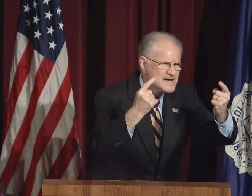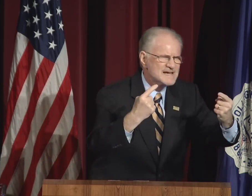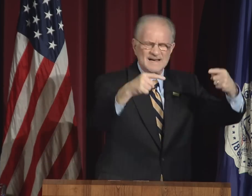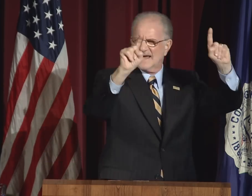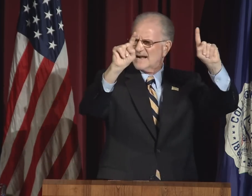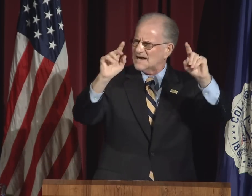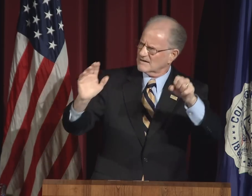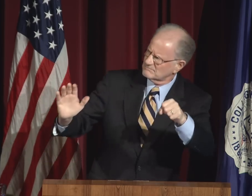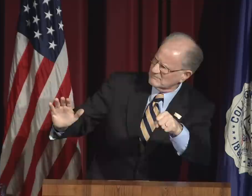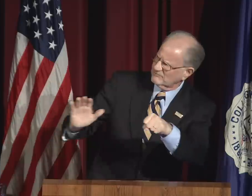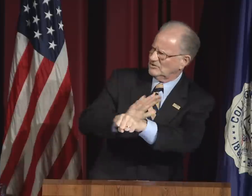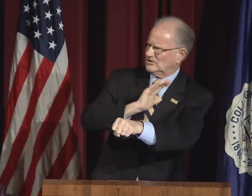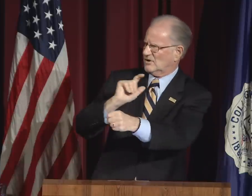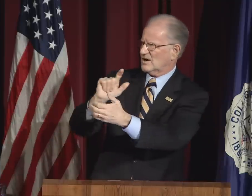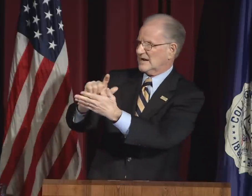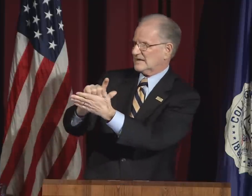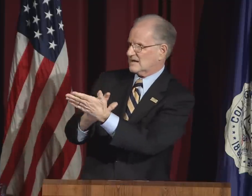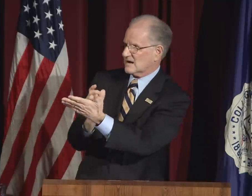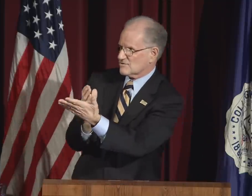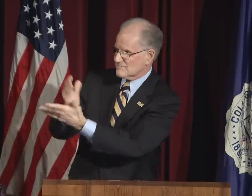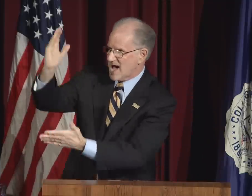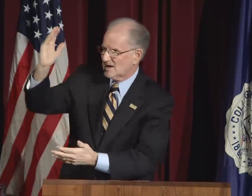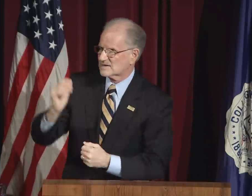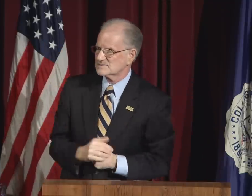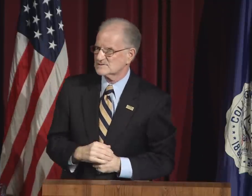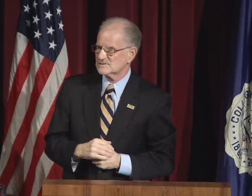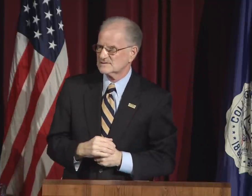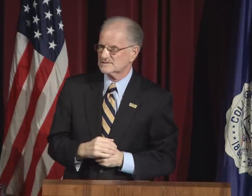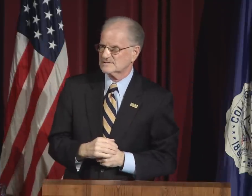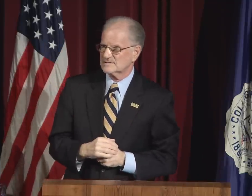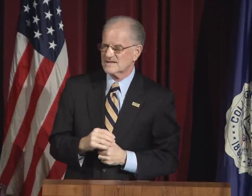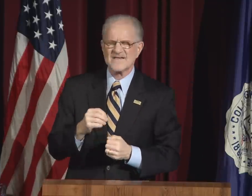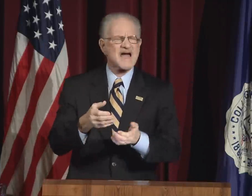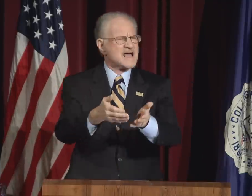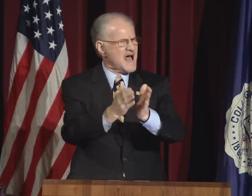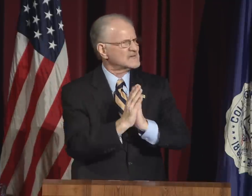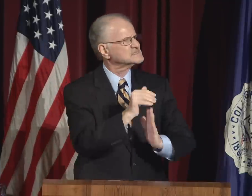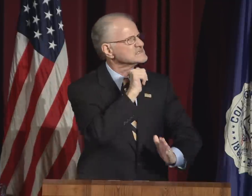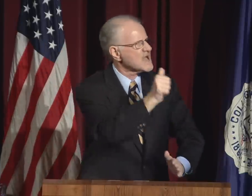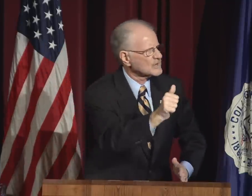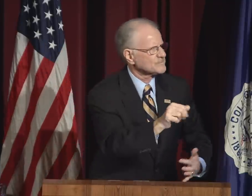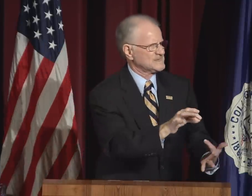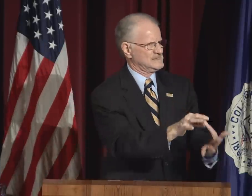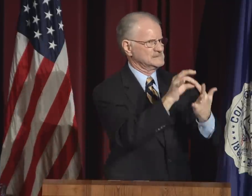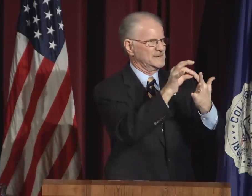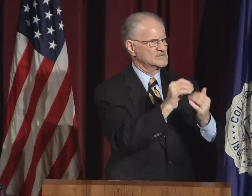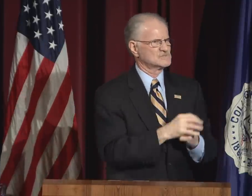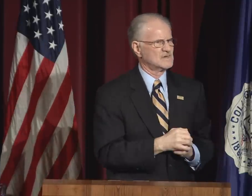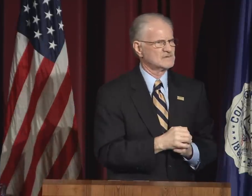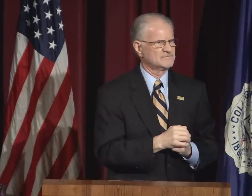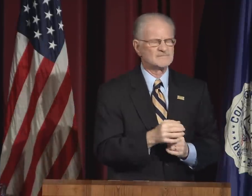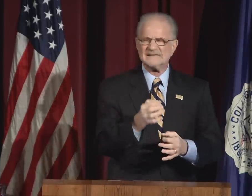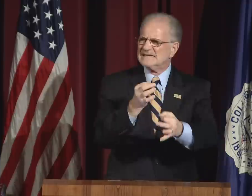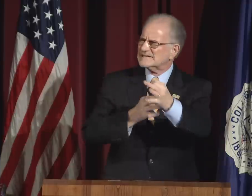and appears well on its way to attaining full legal rights.